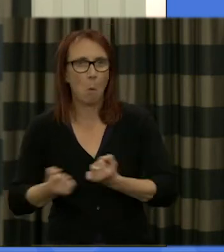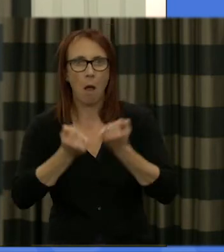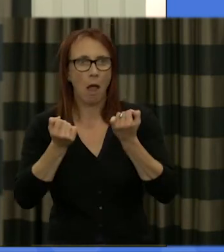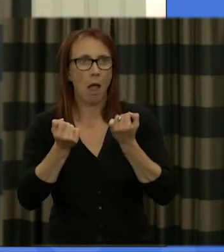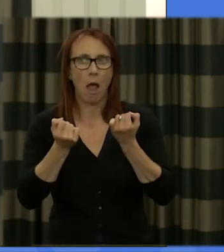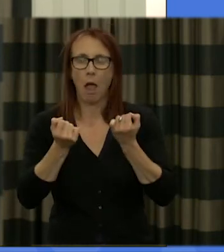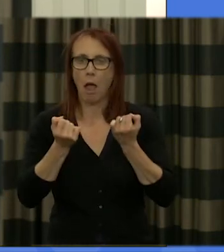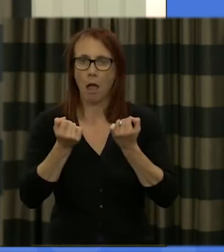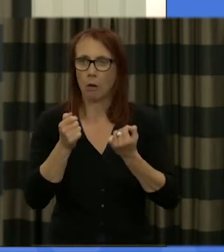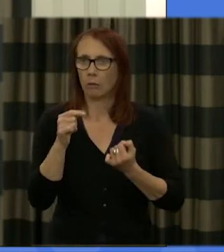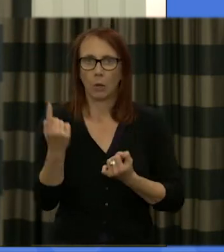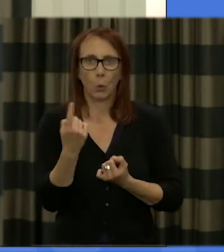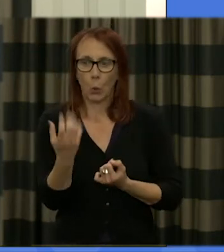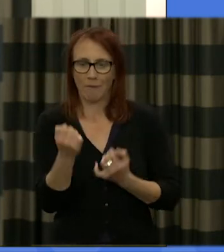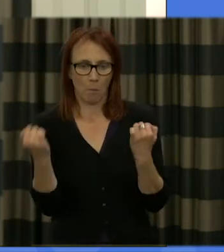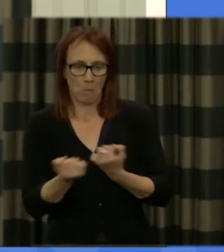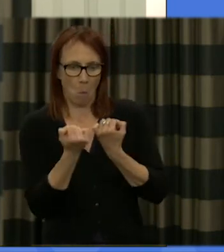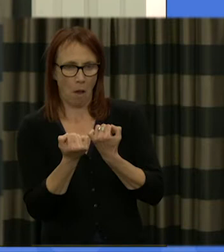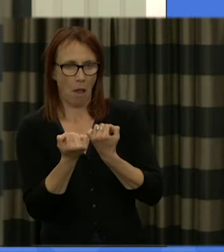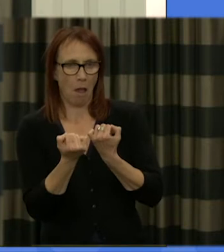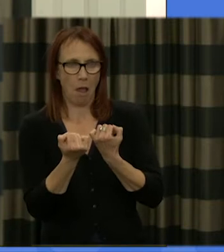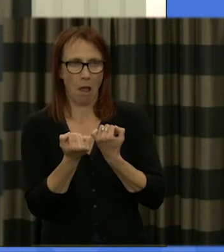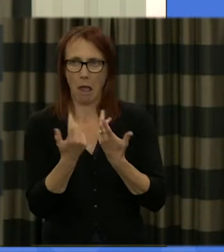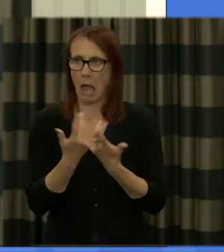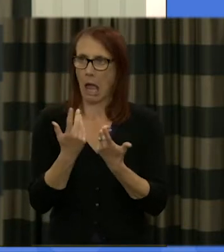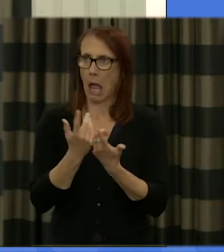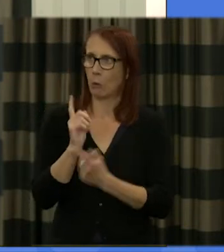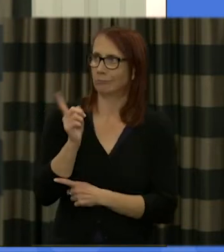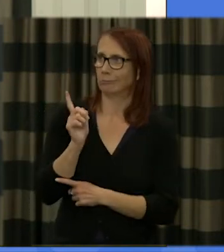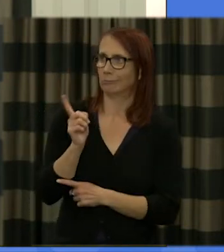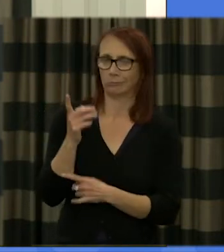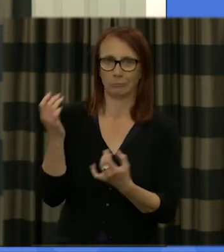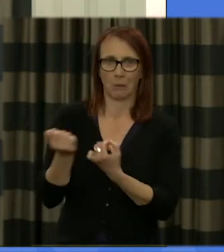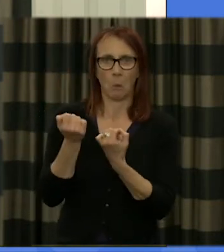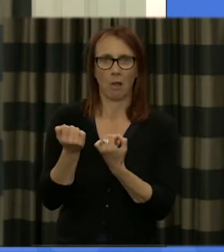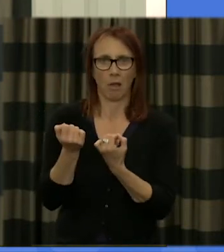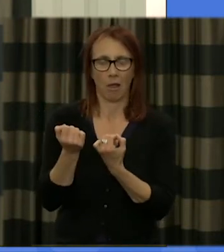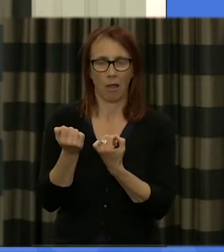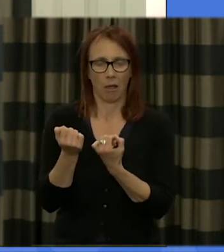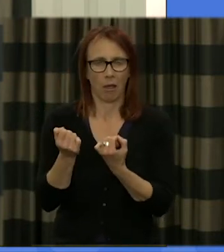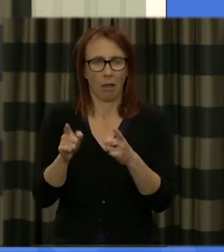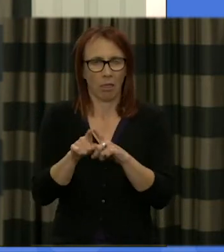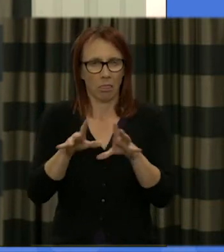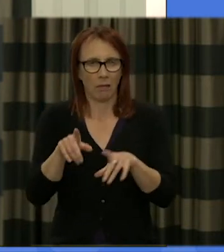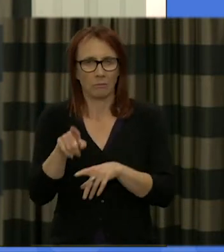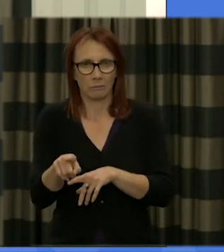it's held by how that power can be held to account questions like that and questions of the sort which are all going to be engaged west over the next